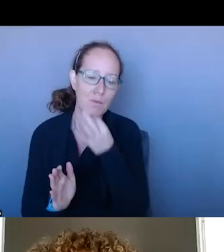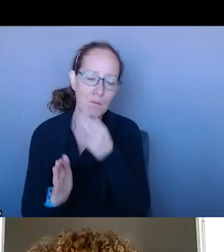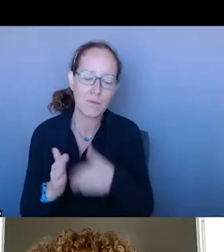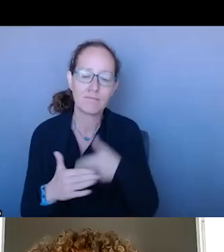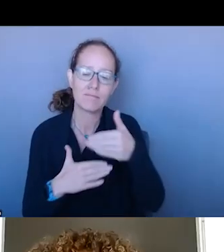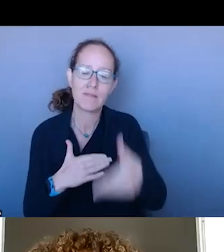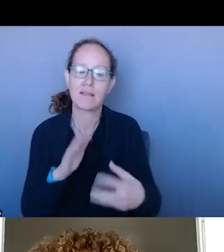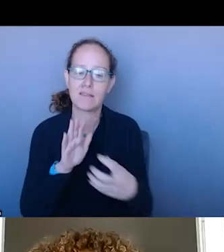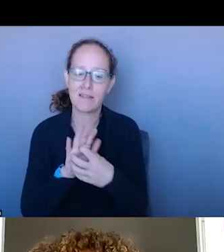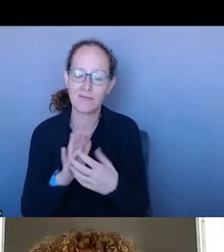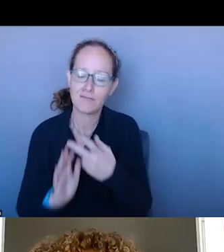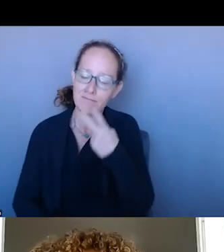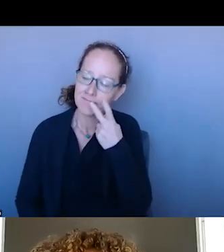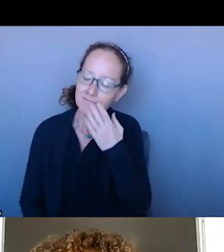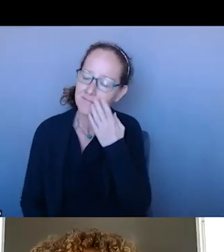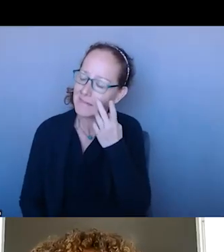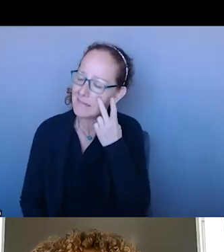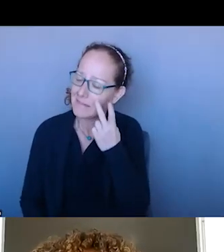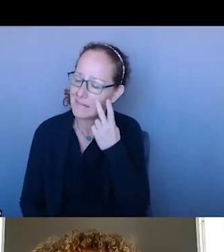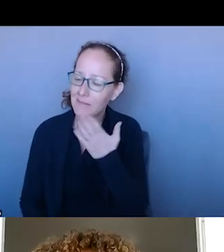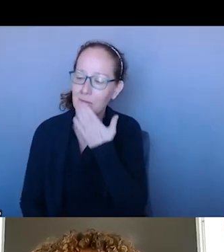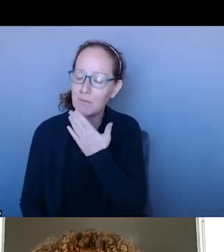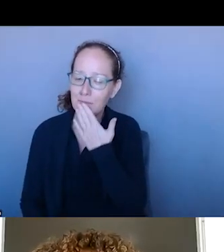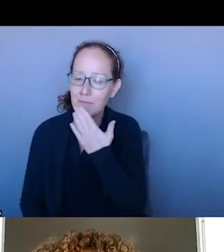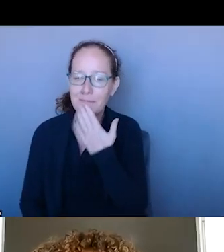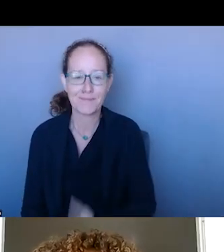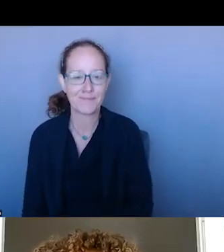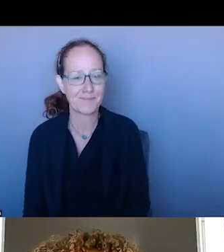YOUR PARTICIPATION. NEXT ONE.